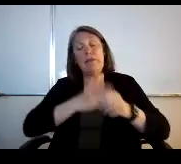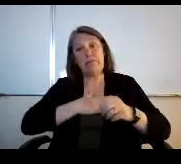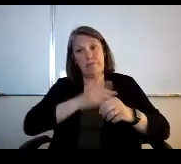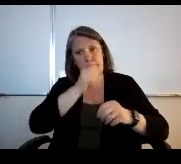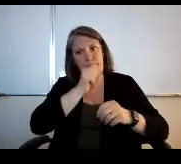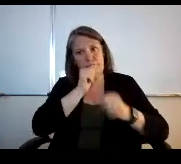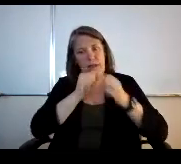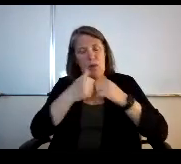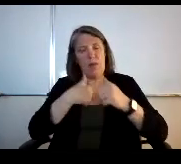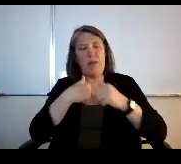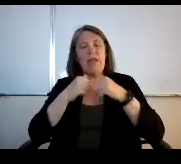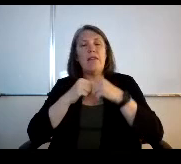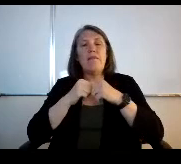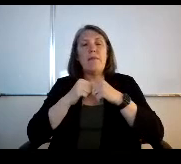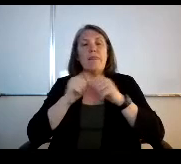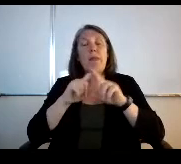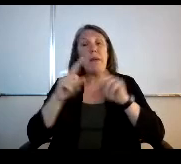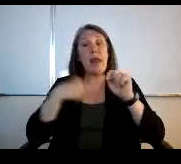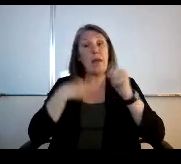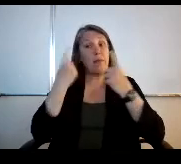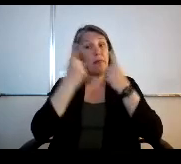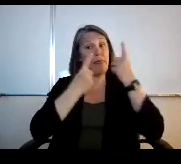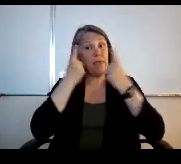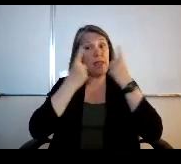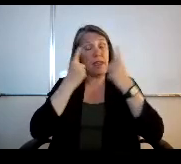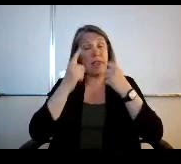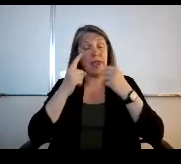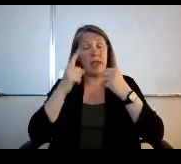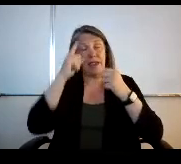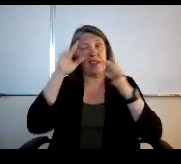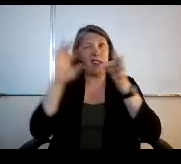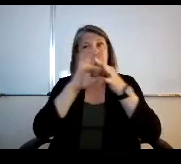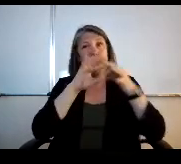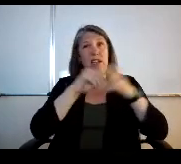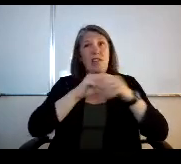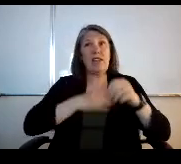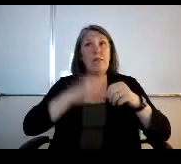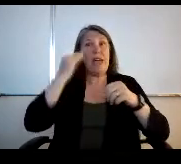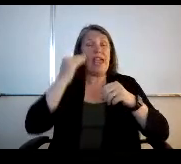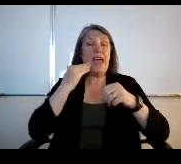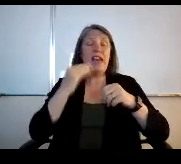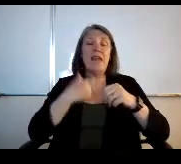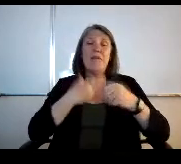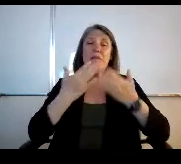I am thinking linkage in my head and I know this isn't necessarily the place,